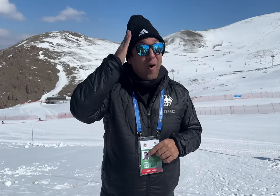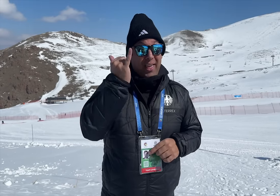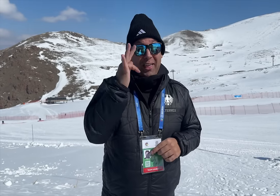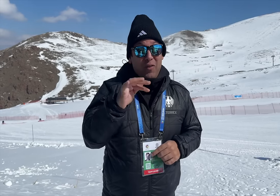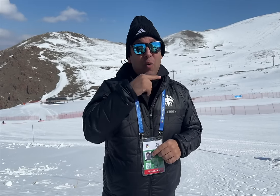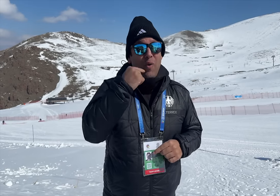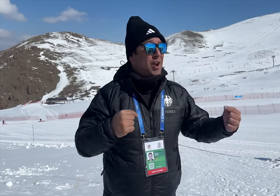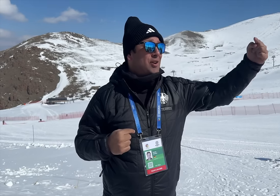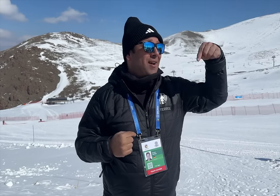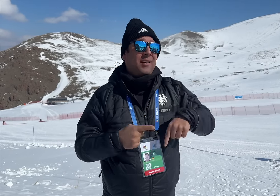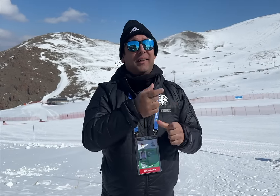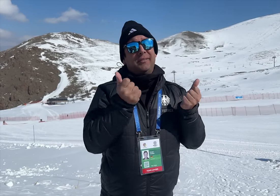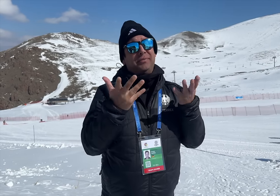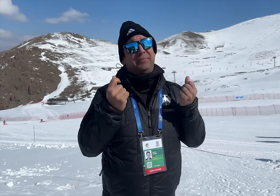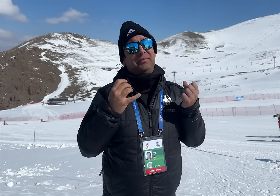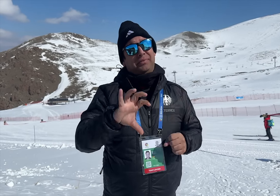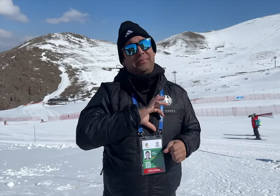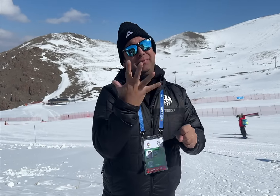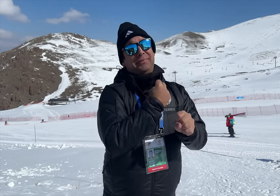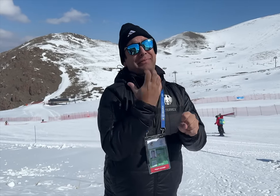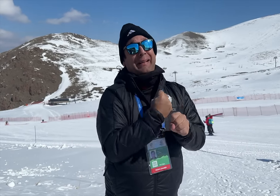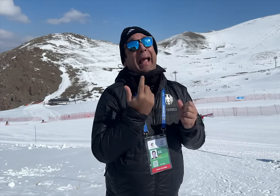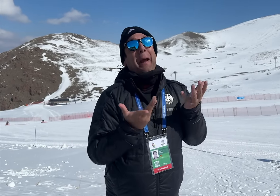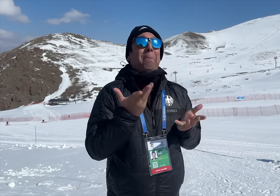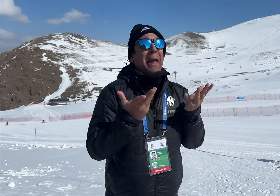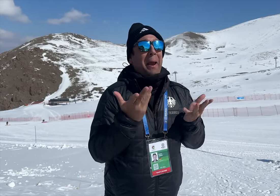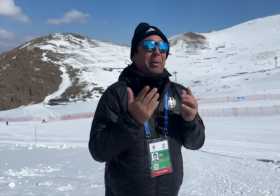We know if the Russians came, they would have won many medals. I guess it's a good opportunity for the German